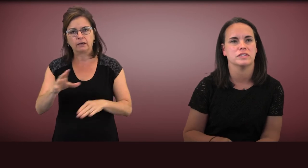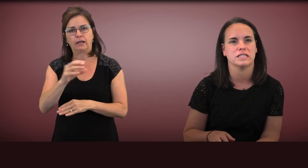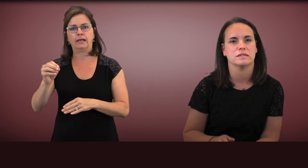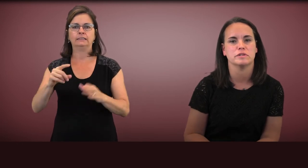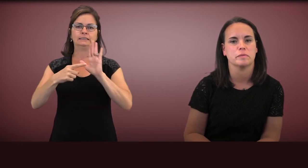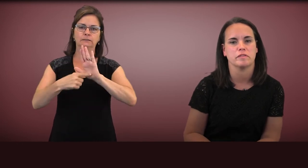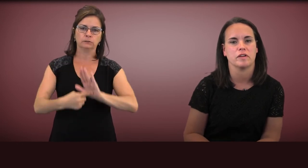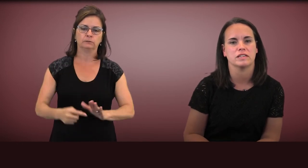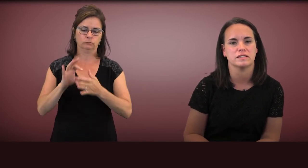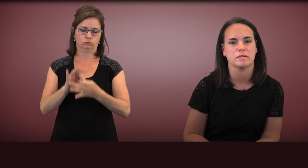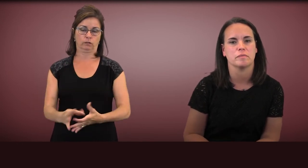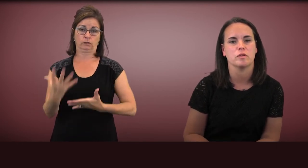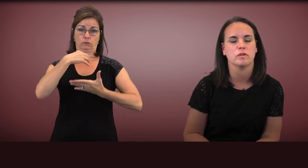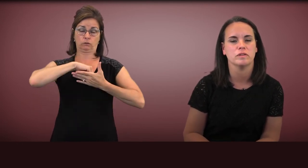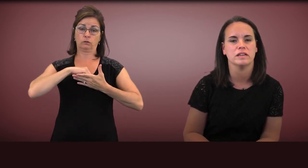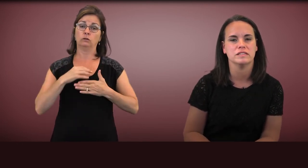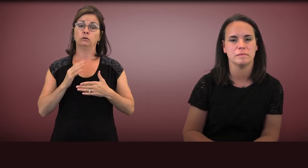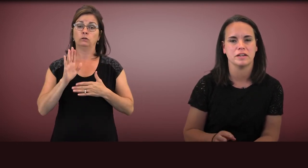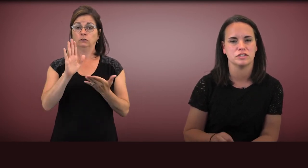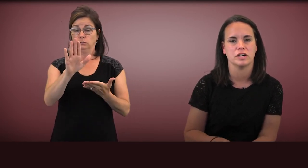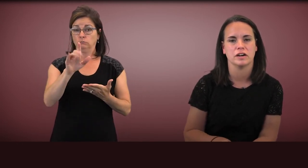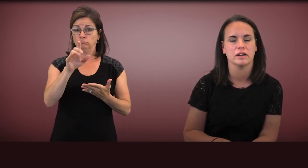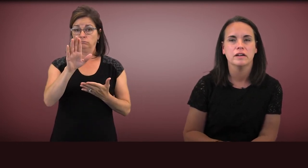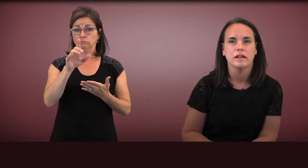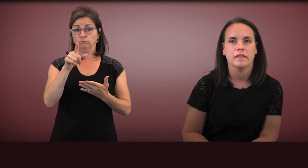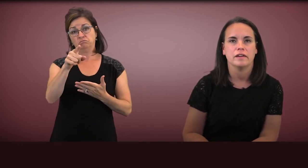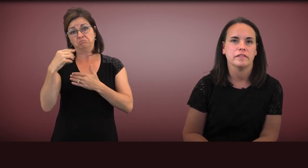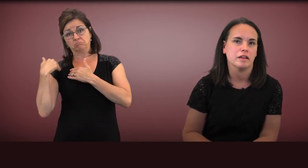and symptoms of autism. You need to make sure that you're thinking